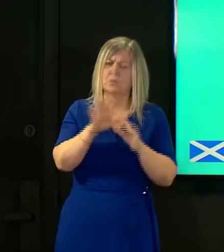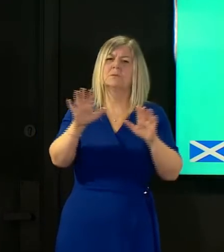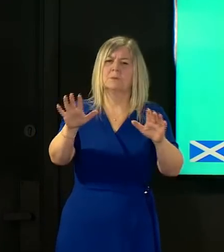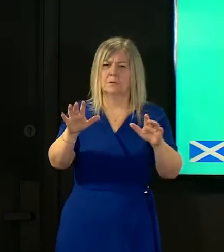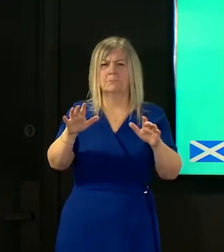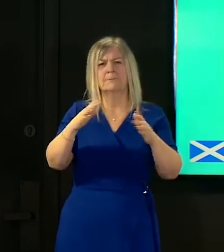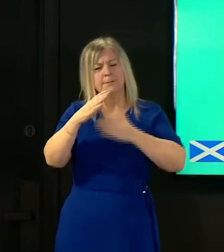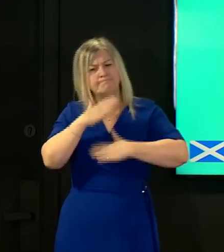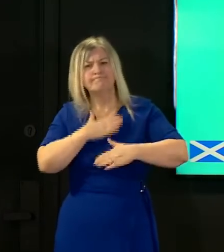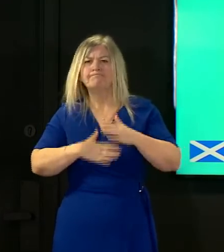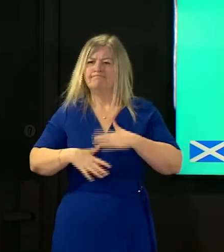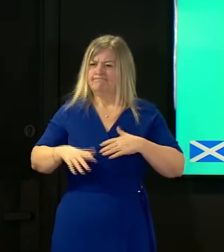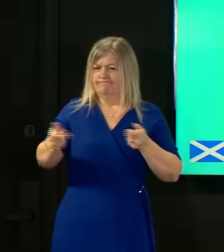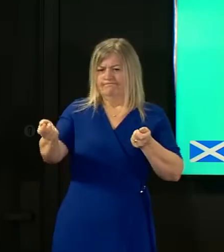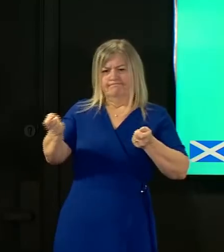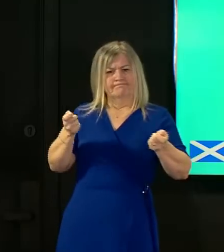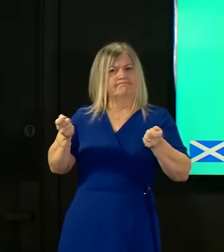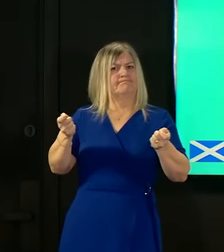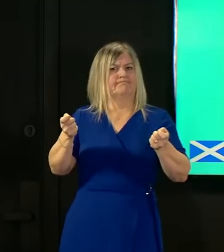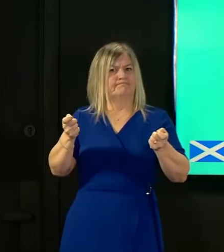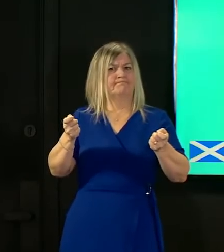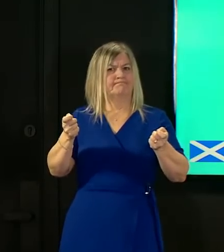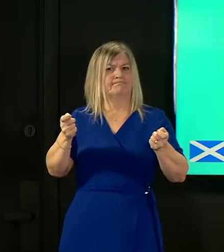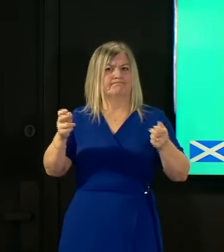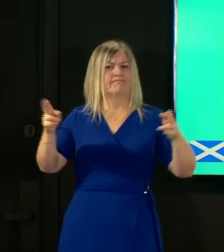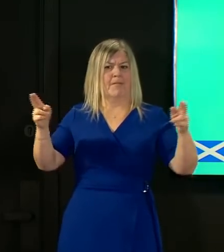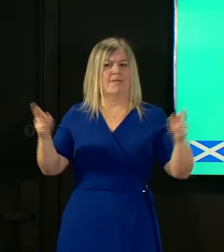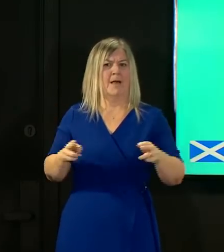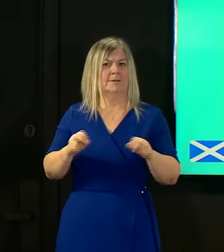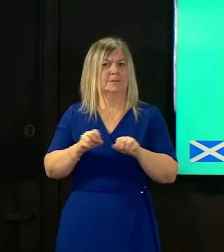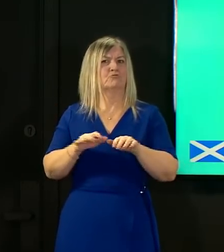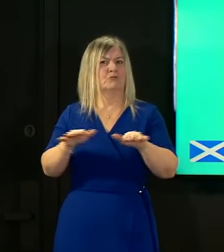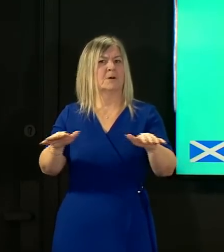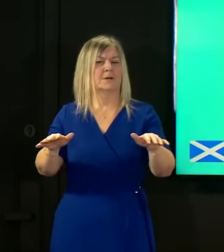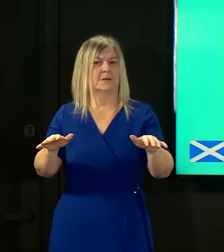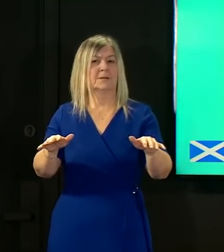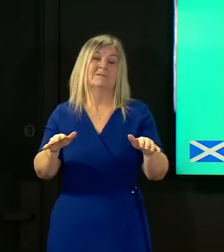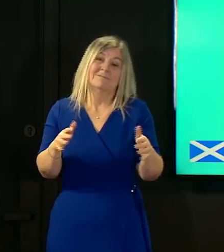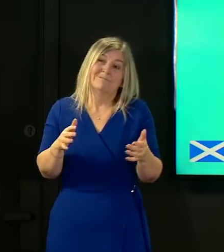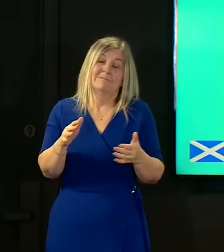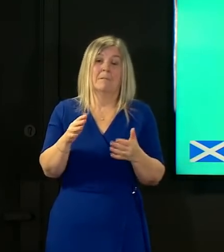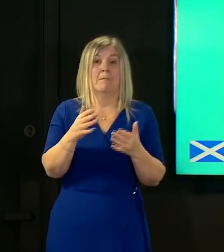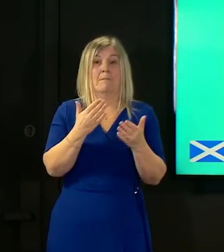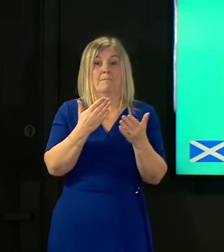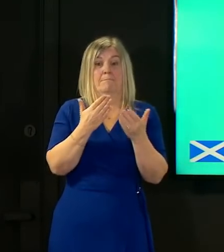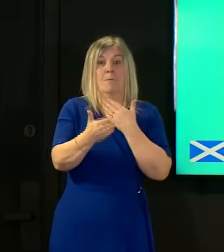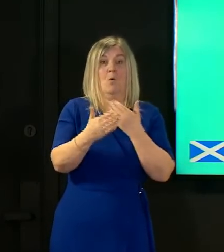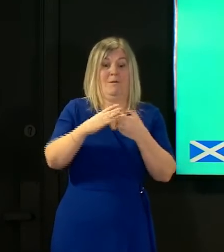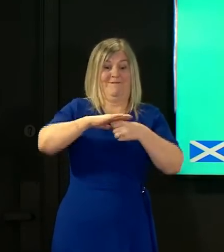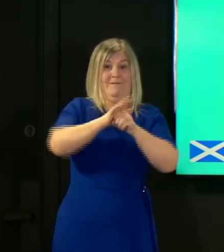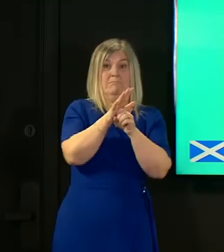low a level as possible for now put simply the more virus that there is around the more likely